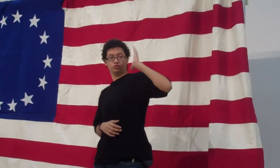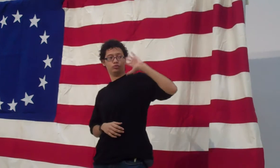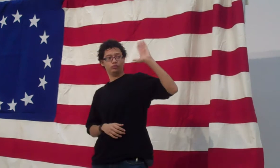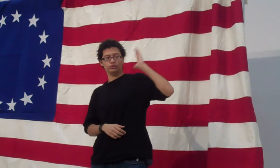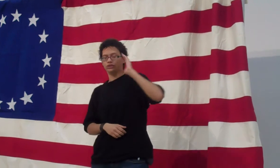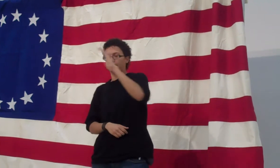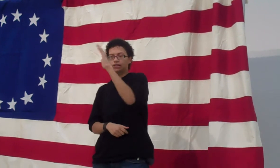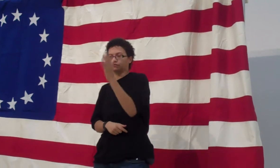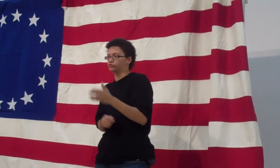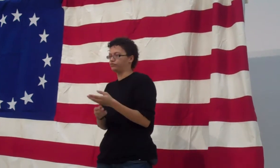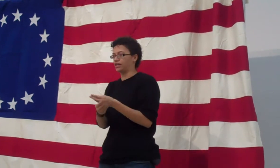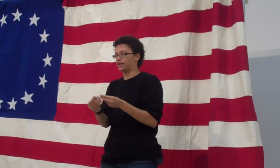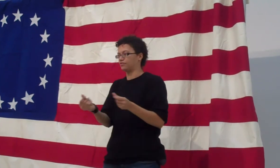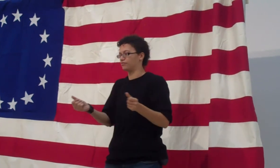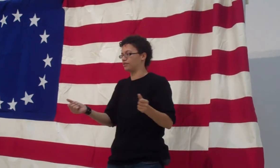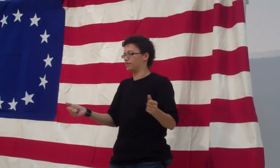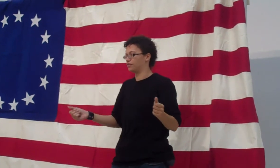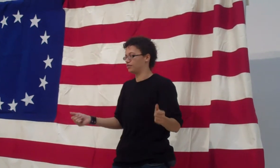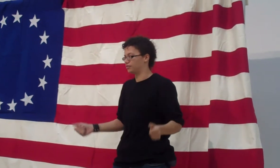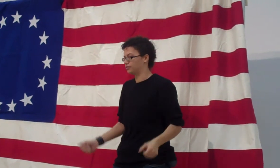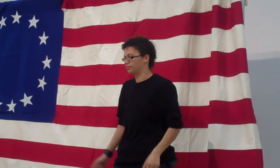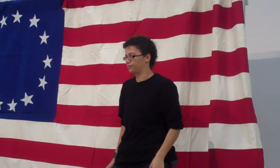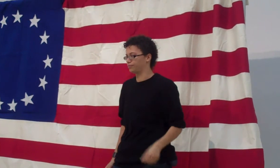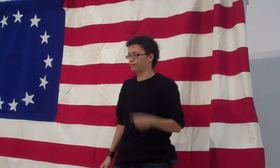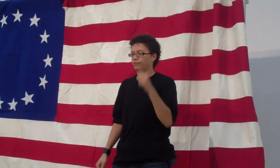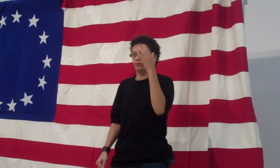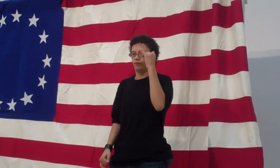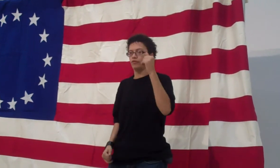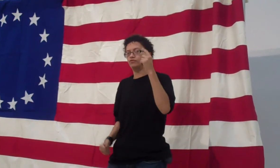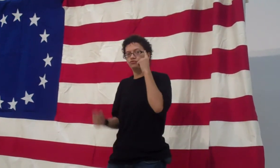Hoping my history won't fade away.